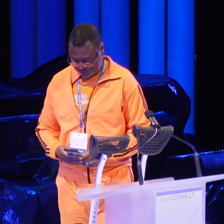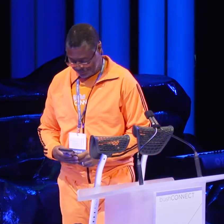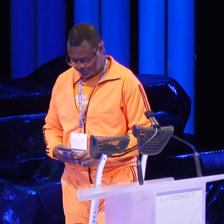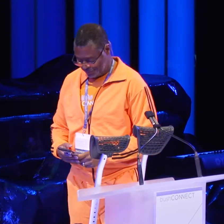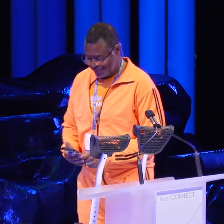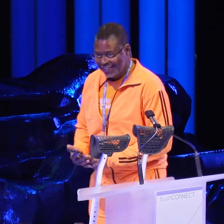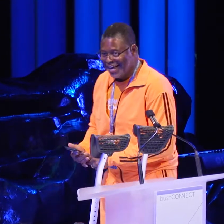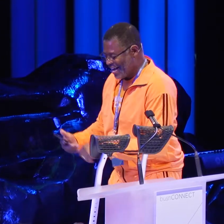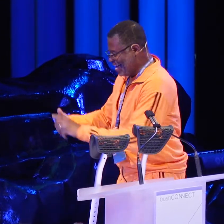[Audience Member] This side!